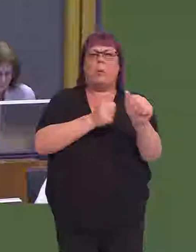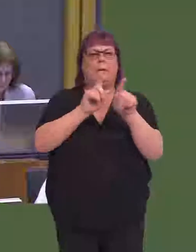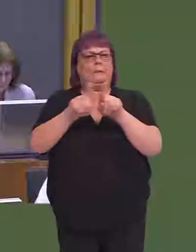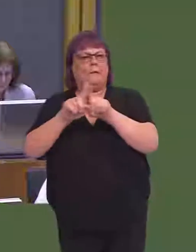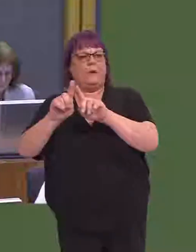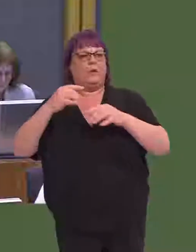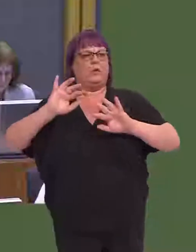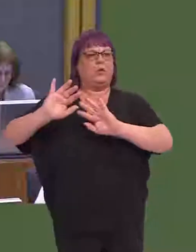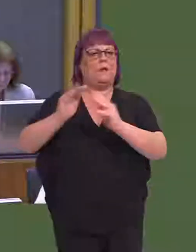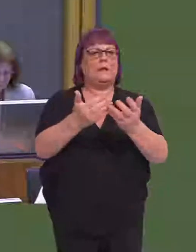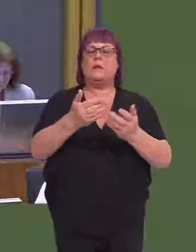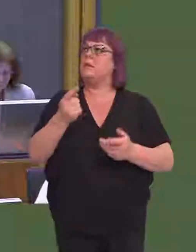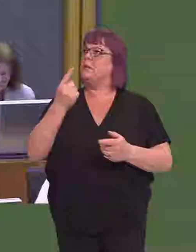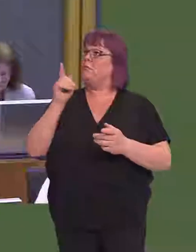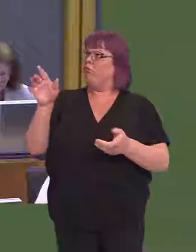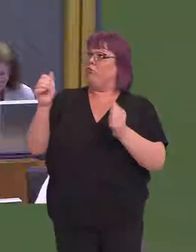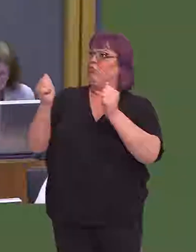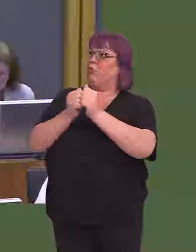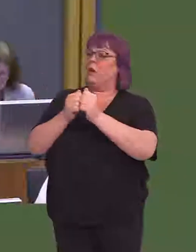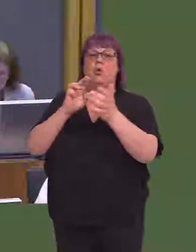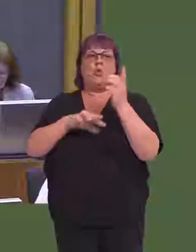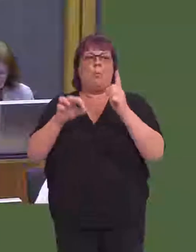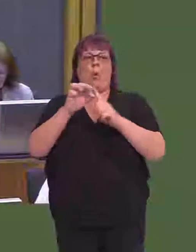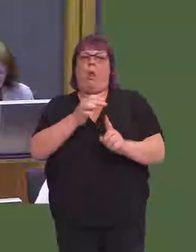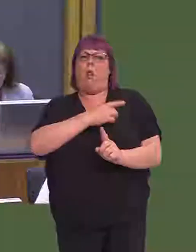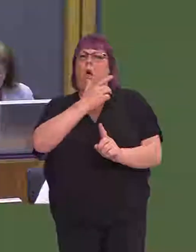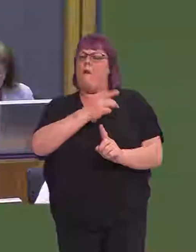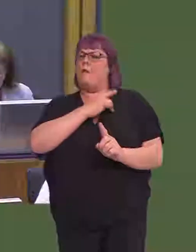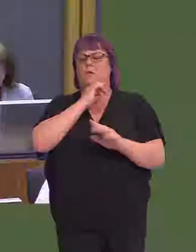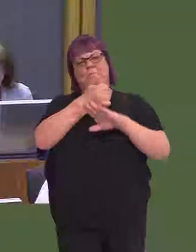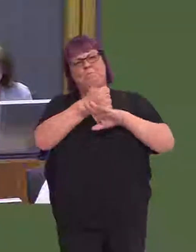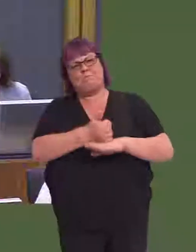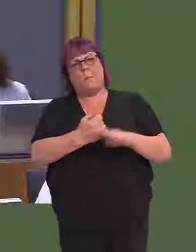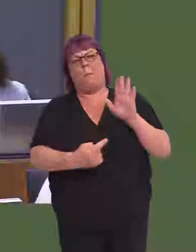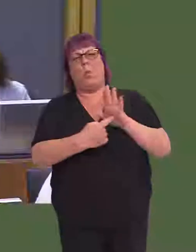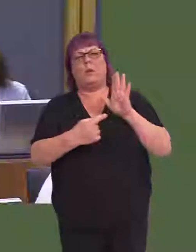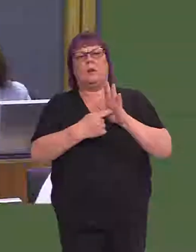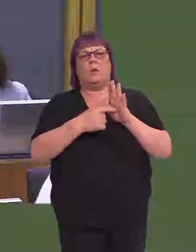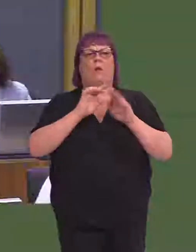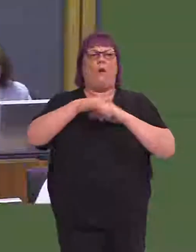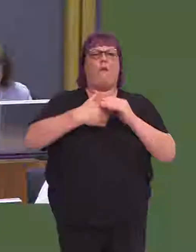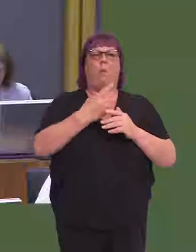As you mentioned, Newport Live is the bedrock, really, of delivery in Newport with over 1.6